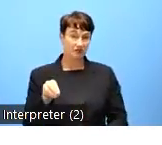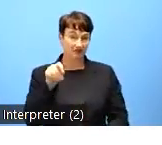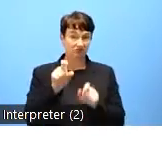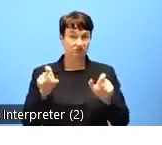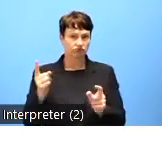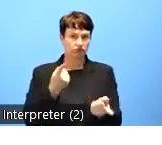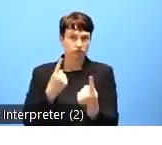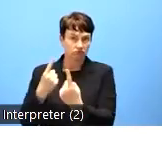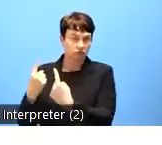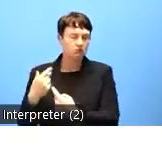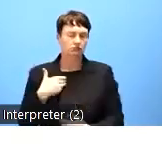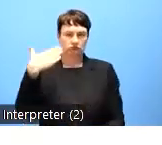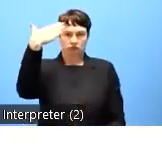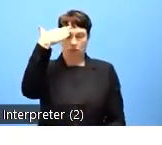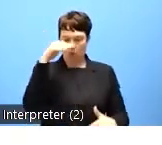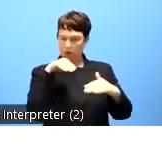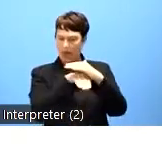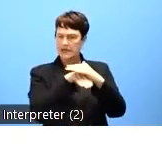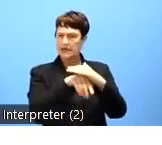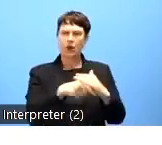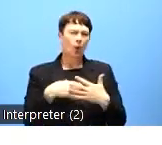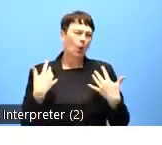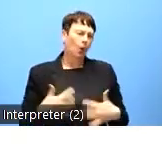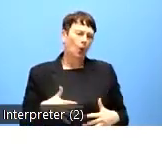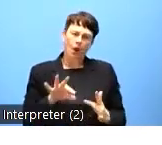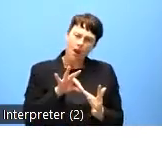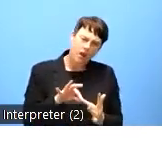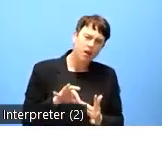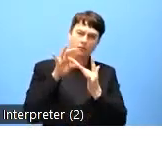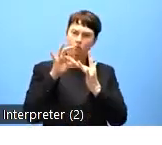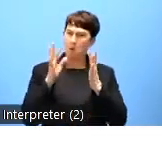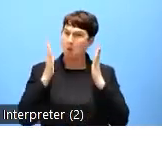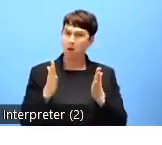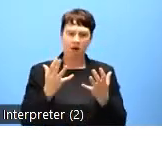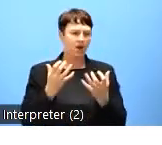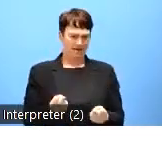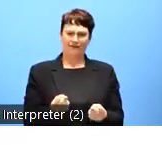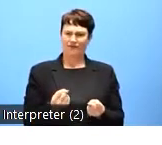also to ensure equality and nondiscrimination for everyone in the digital environment, that